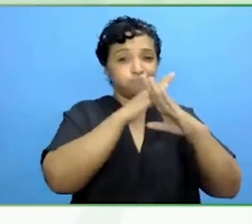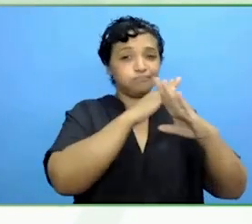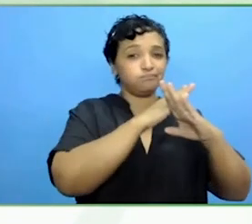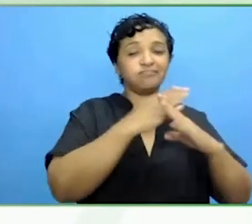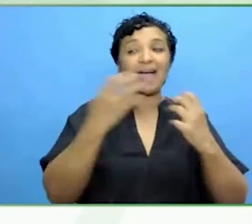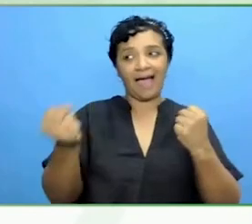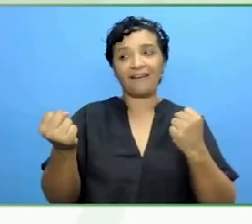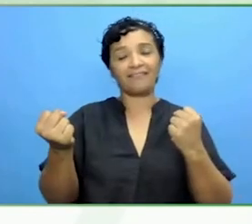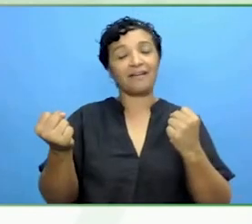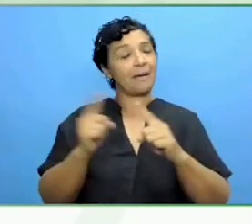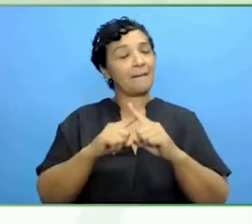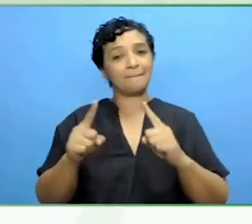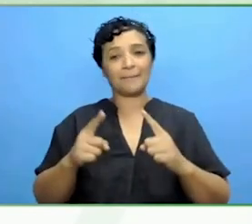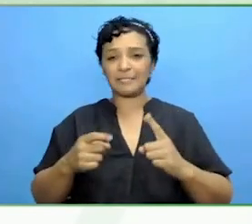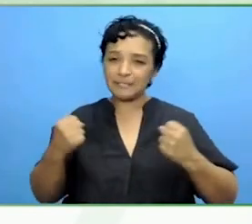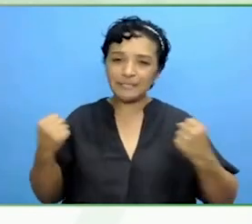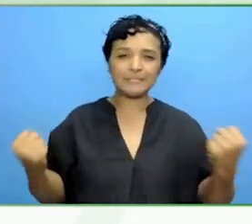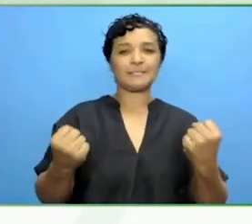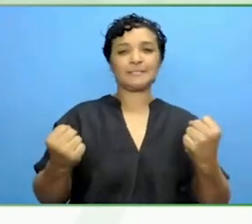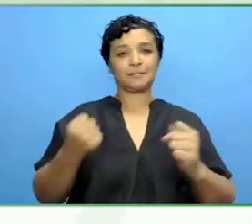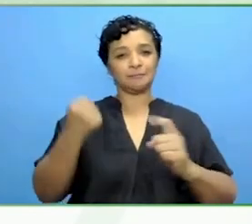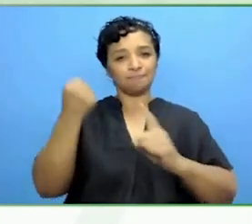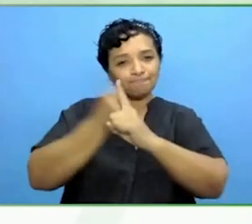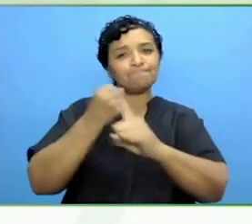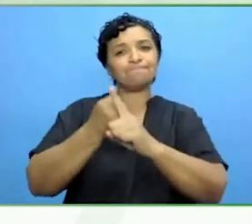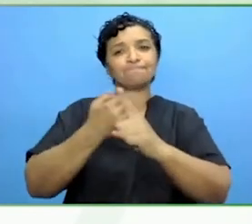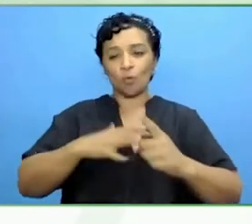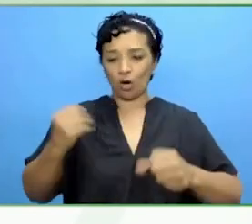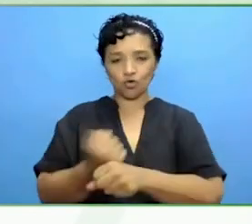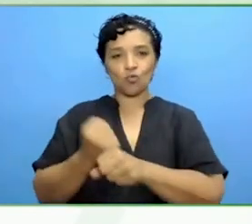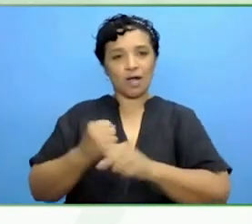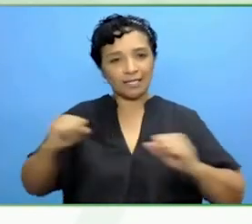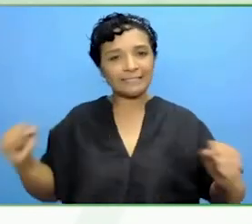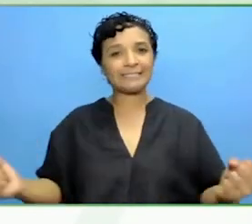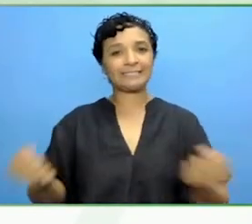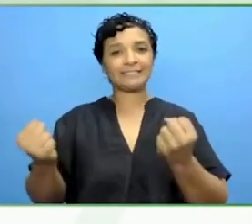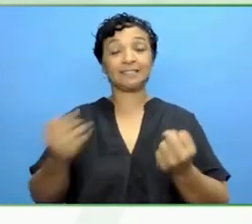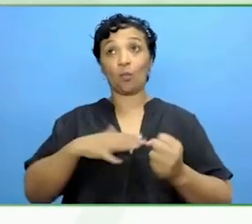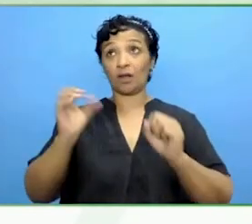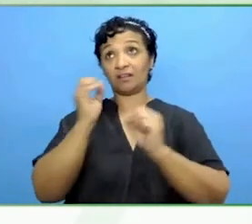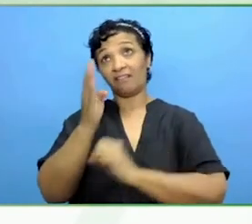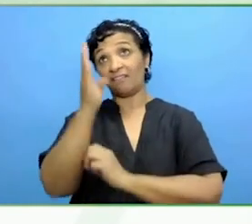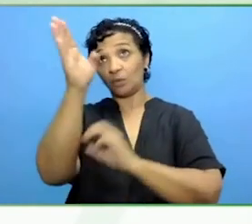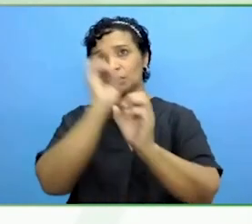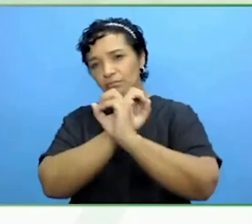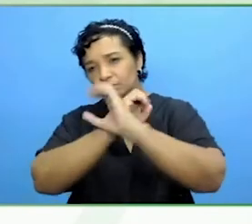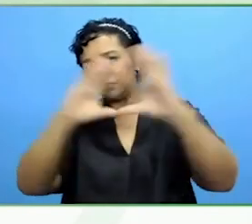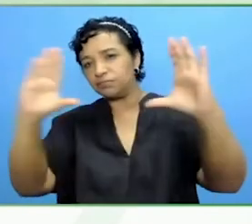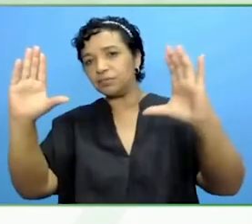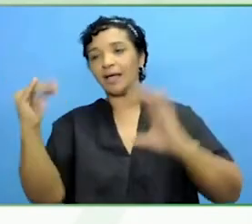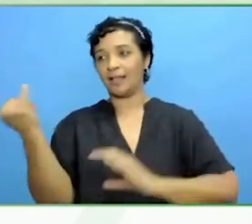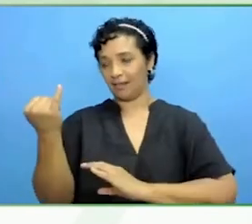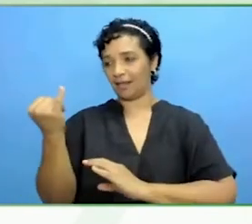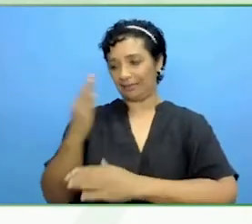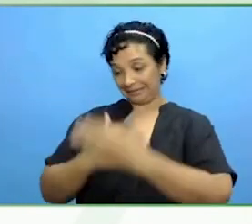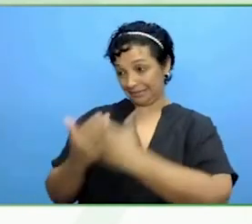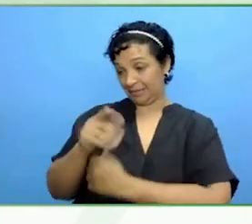passion for the space and the work that she is trying to do to create a better future for people like her with disabilities, it is truly